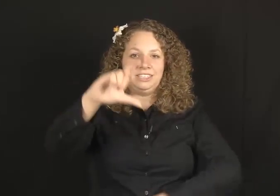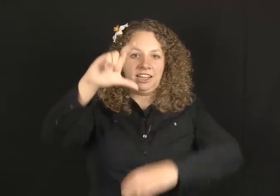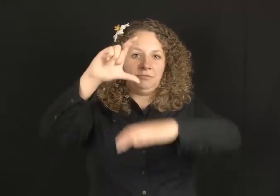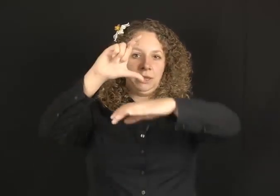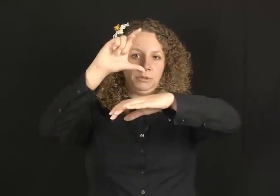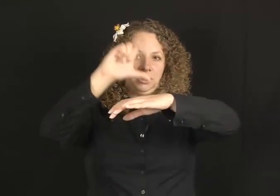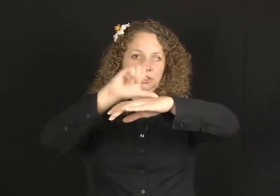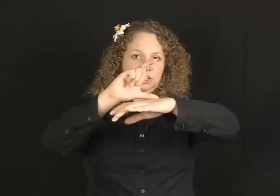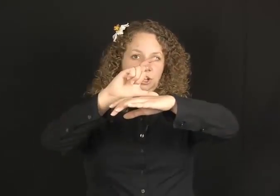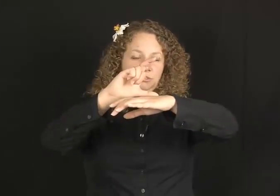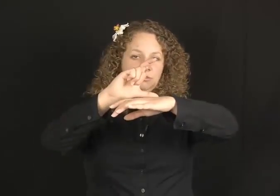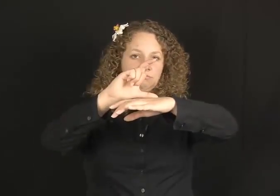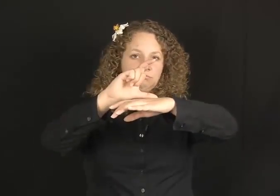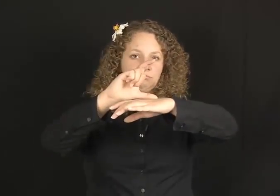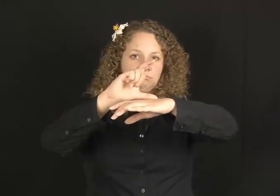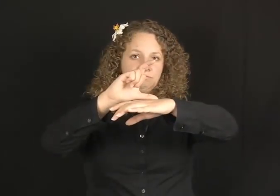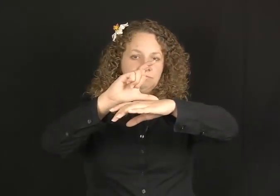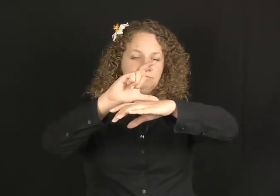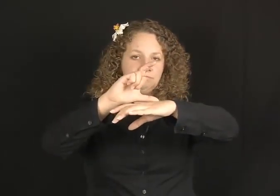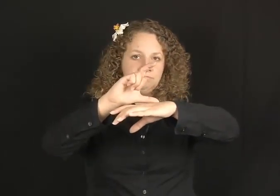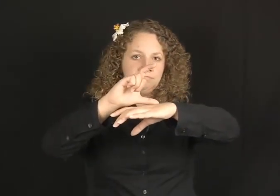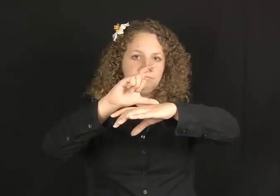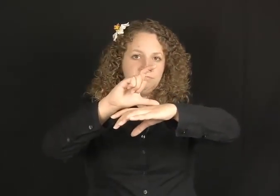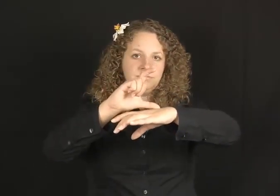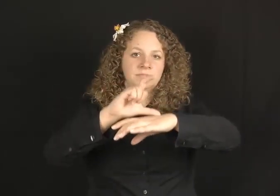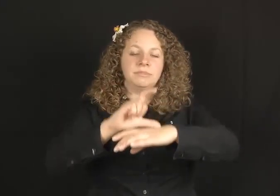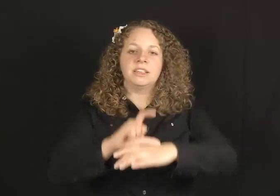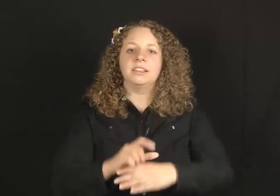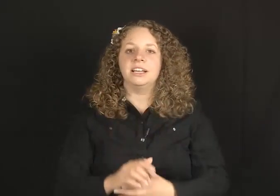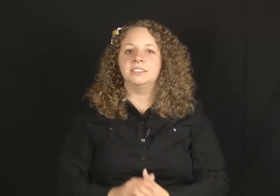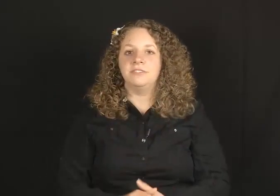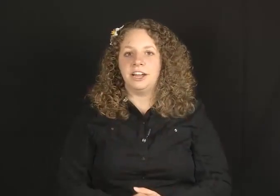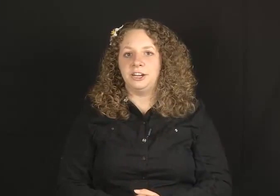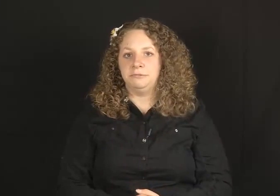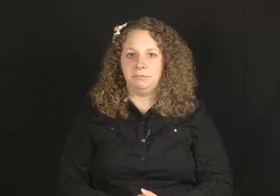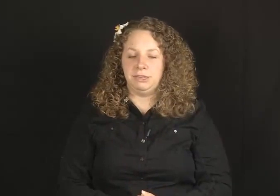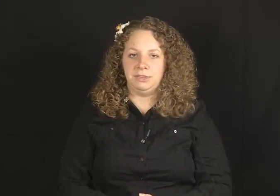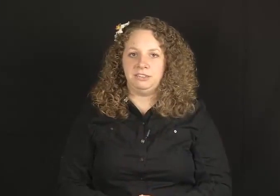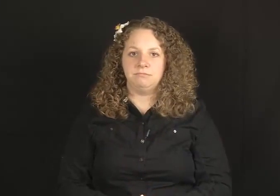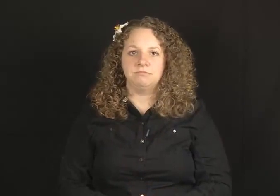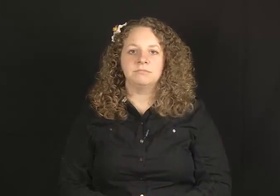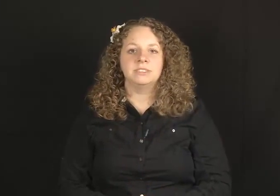stack of paper on a shelf (flat hand and CL-L).